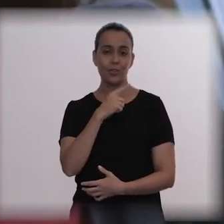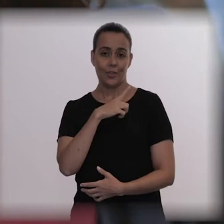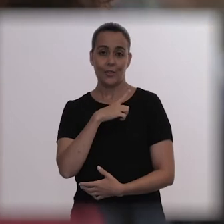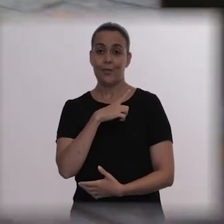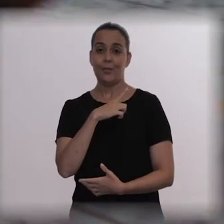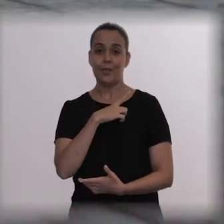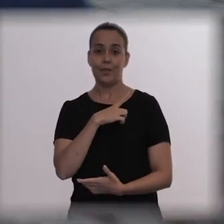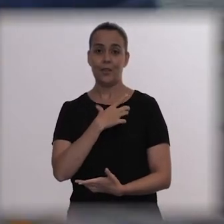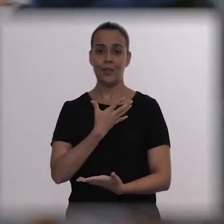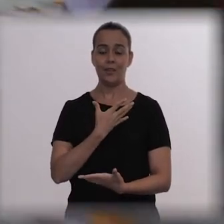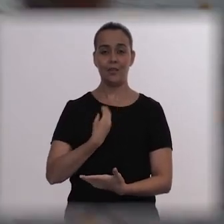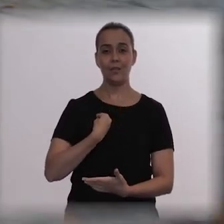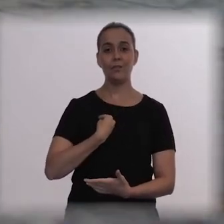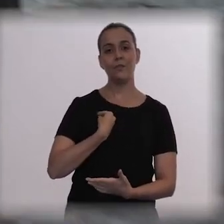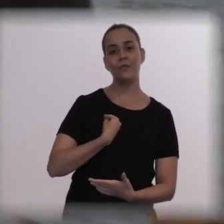are supposed to have no problems.